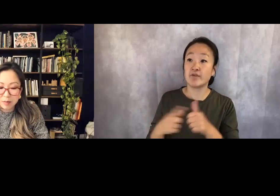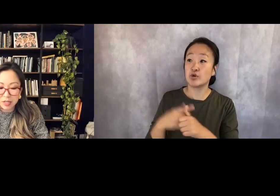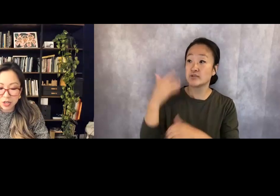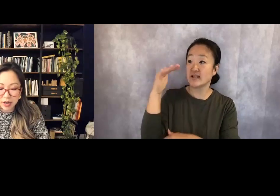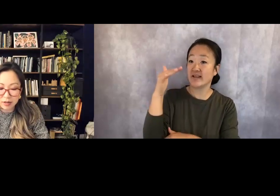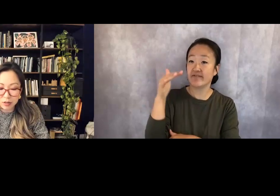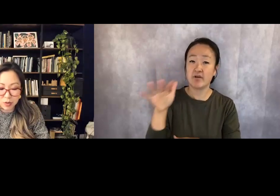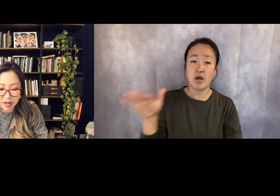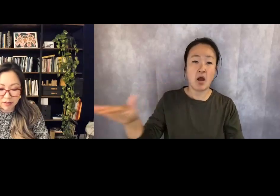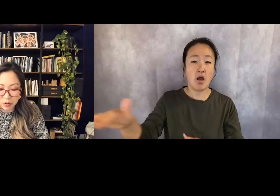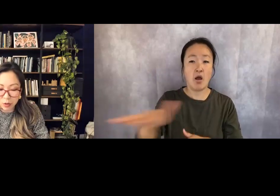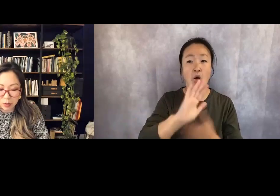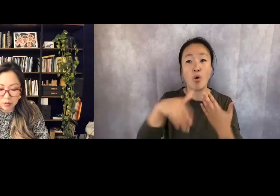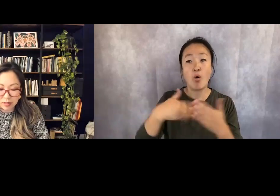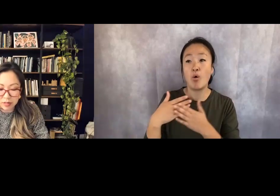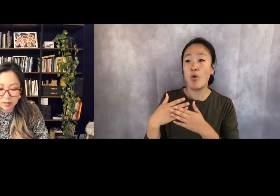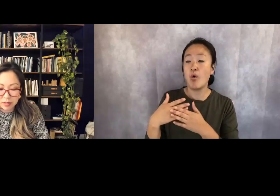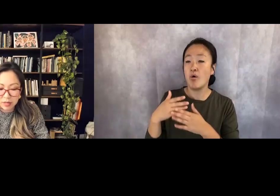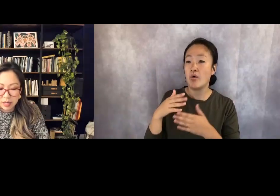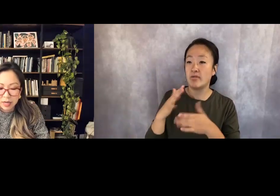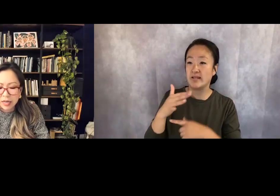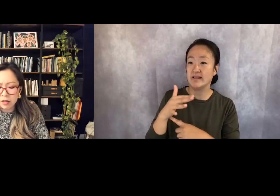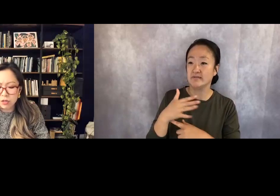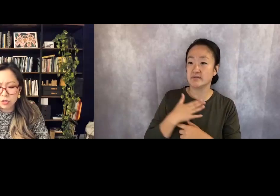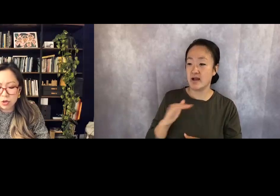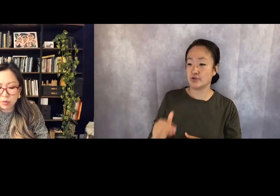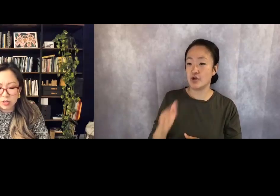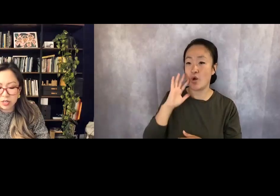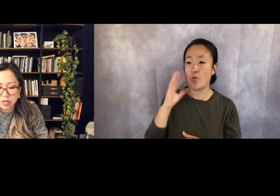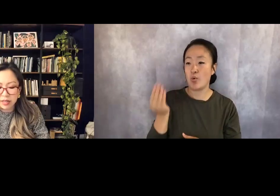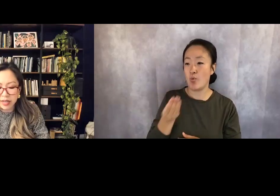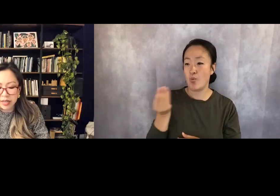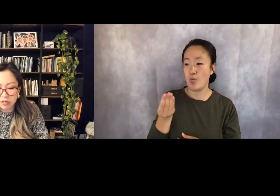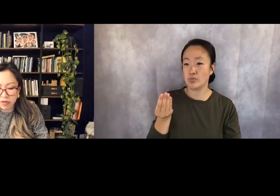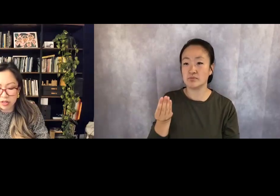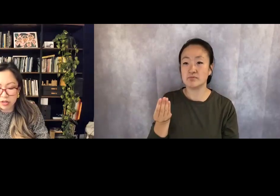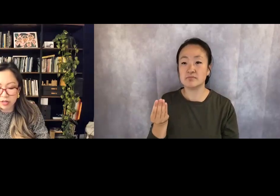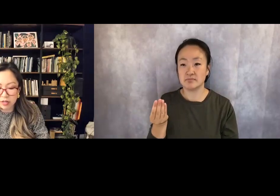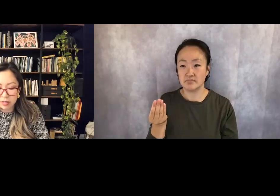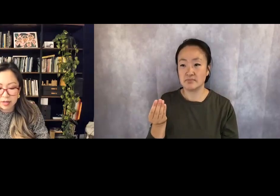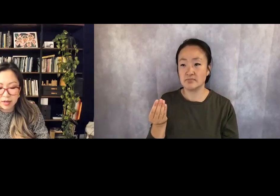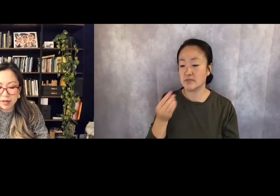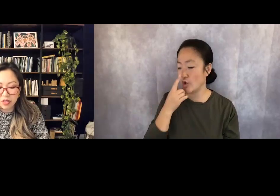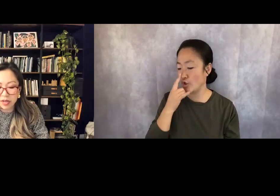my child will ever hold. He looks so much like his father.